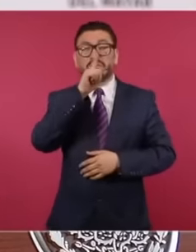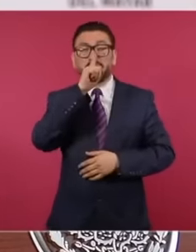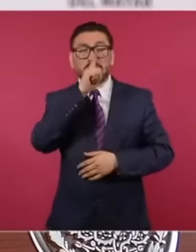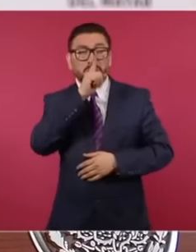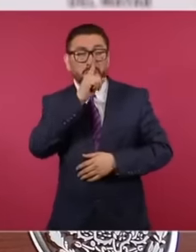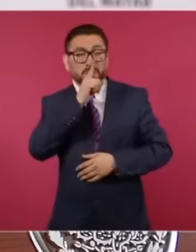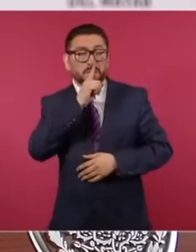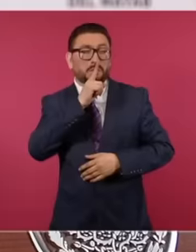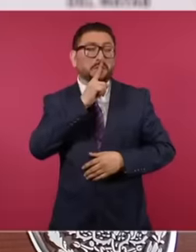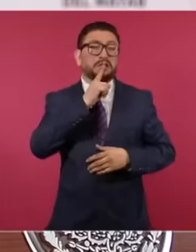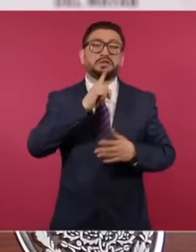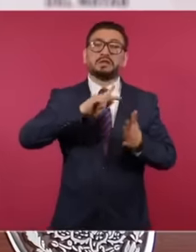as many times as